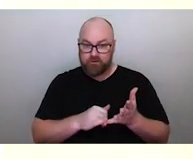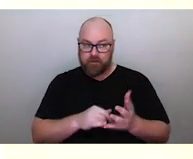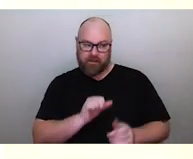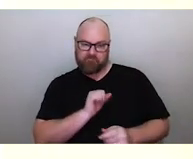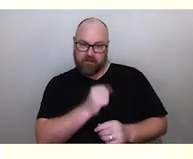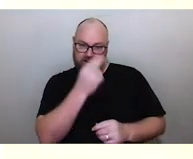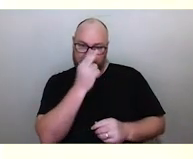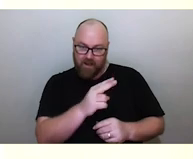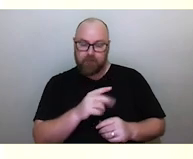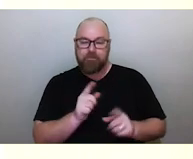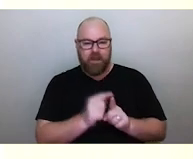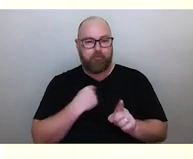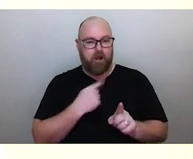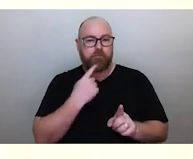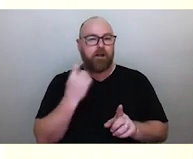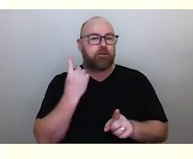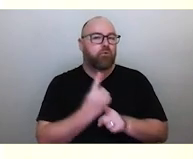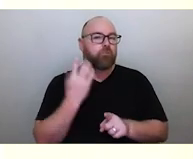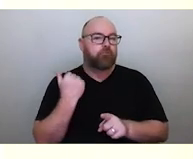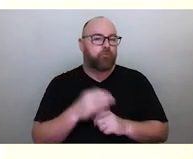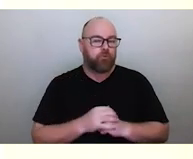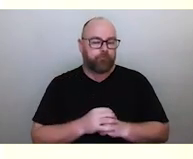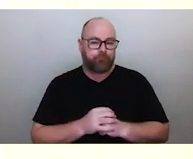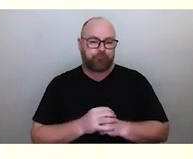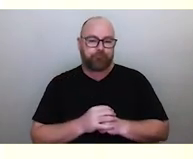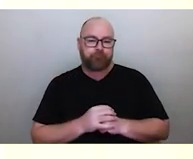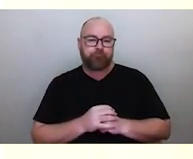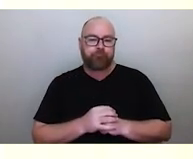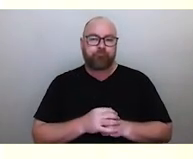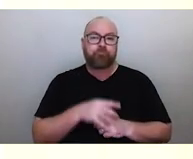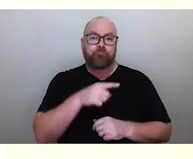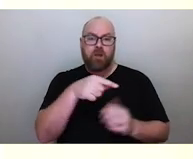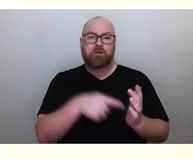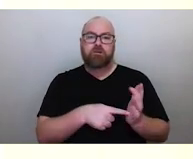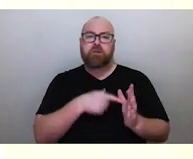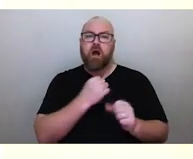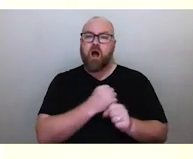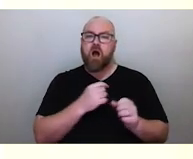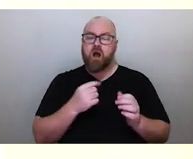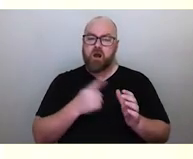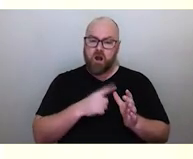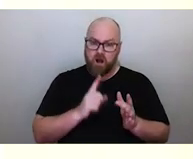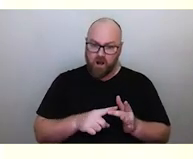I talked about before with the astronomer. Now the story of Tagai in the Eastern Torres Strait,